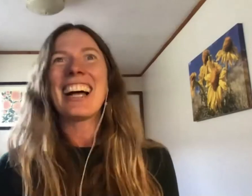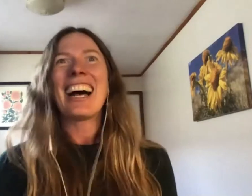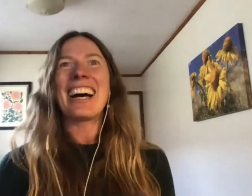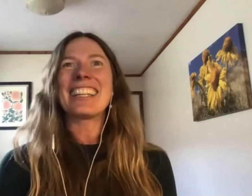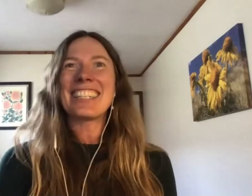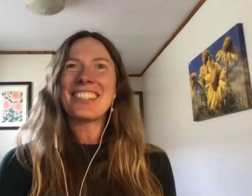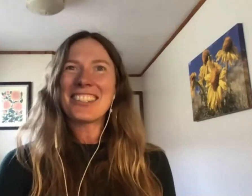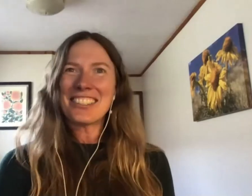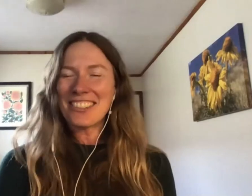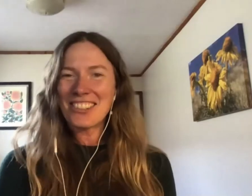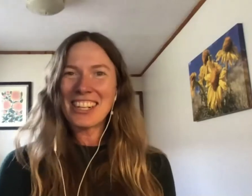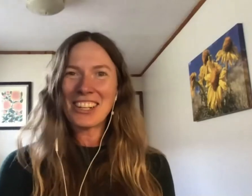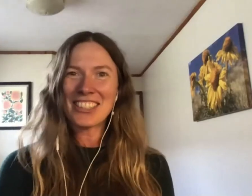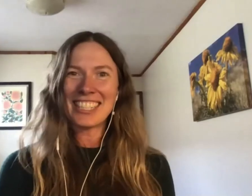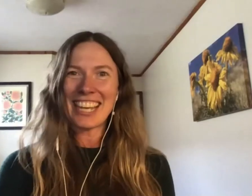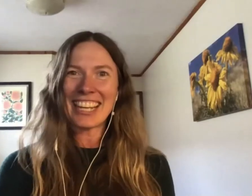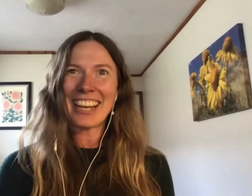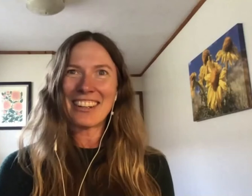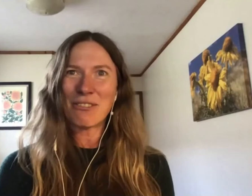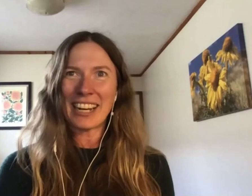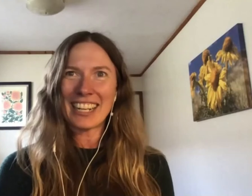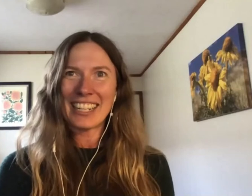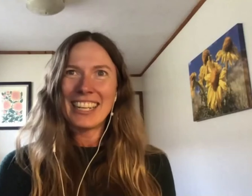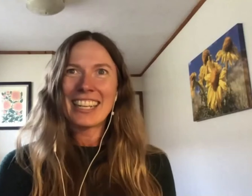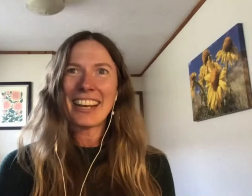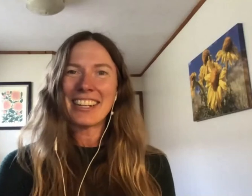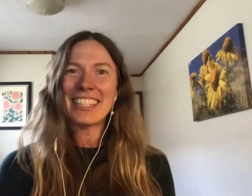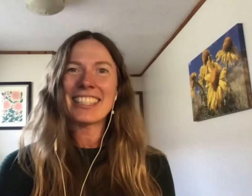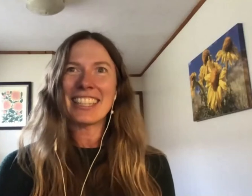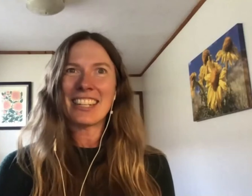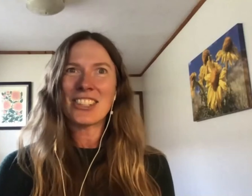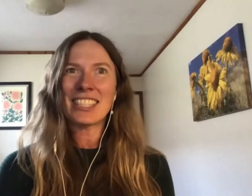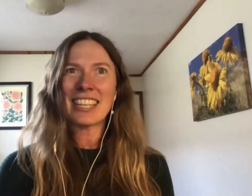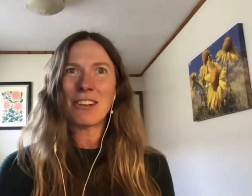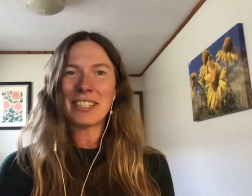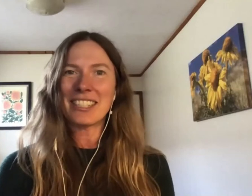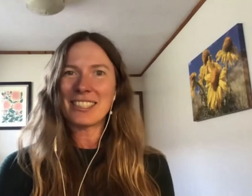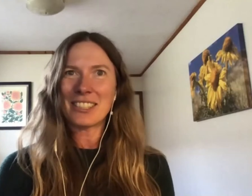I'd like to introduce you to our host today, Cara Frank. Cara is the Land Trust Outreach Associate.